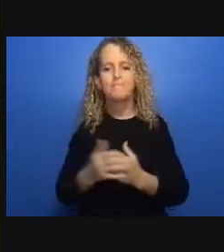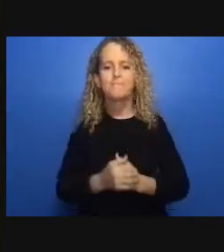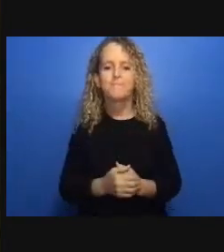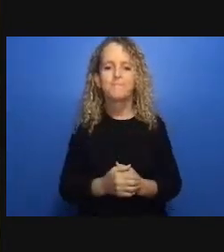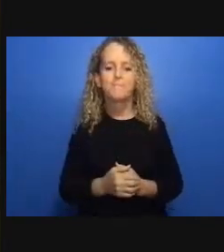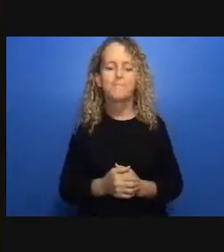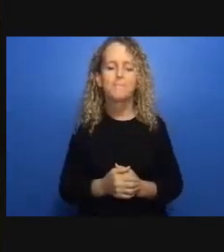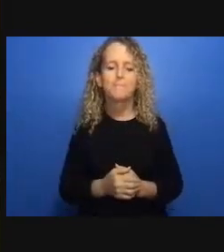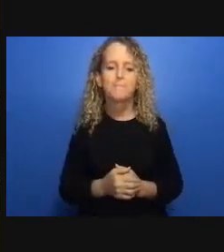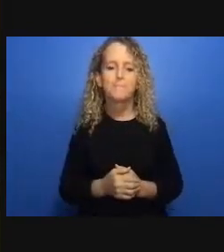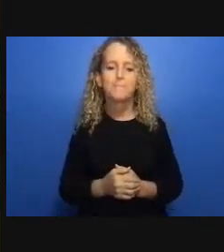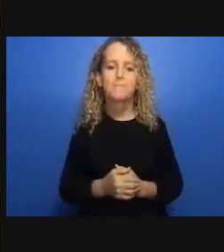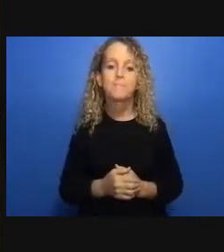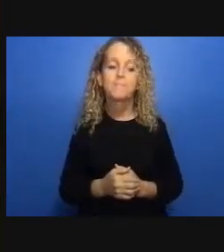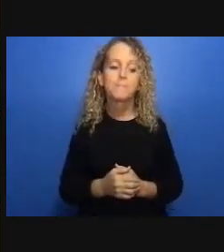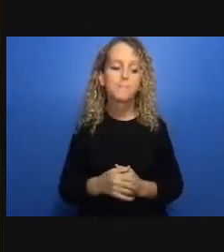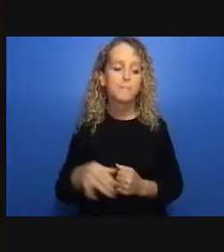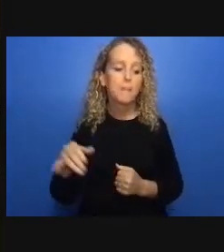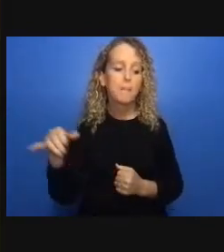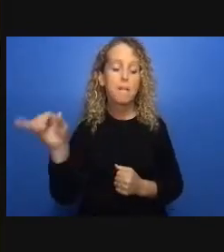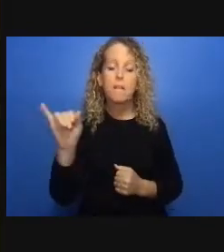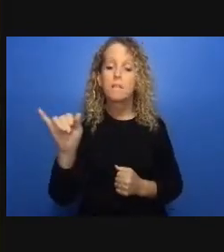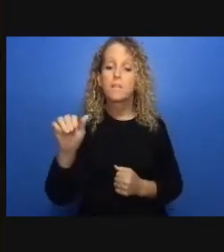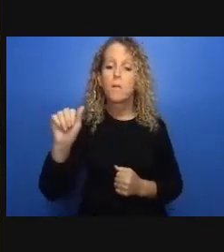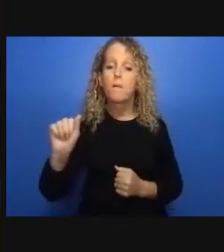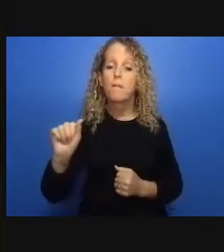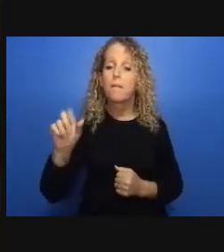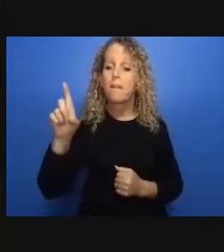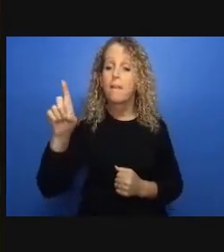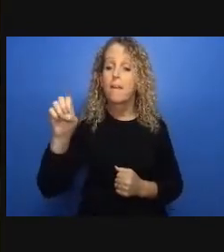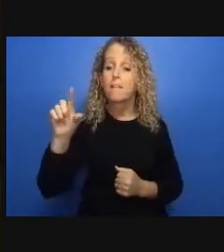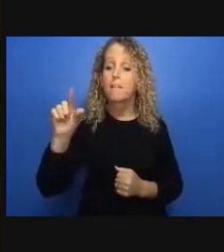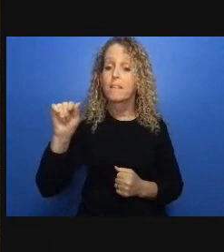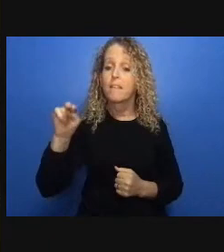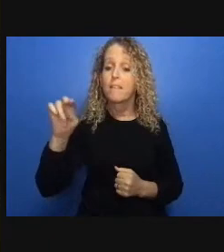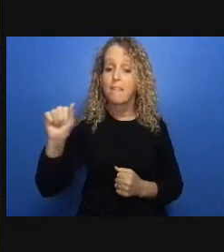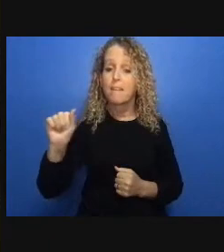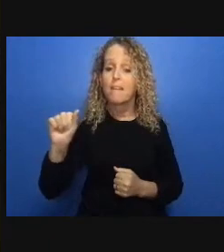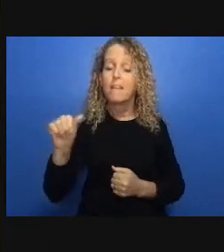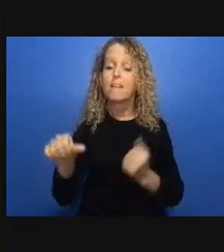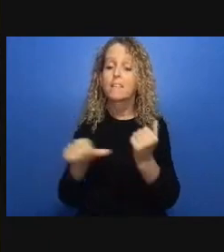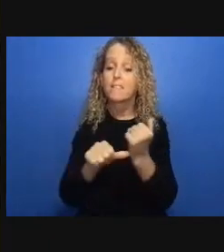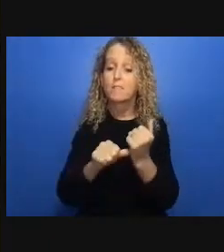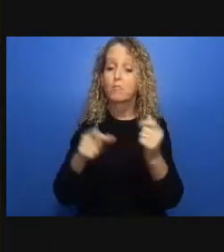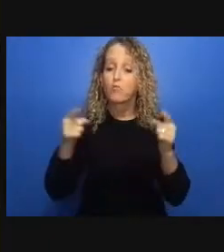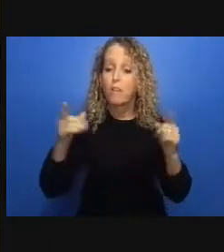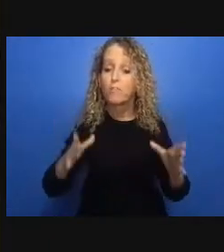checks we said this here's a simple quote from our report police are often asked to respond to